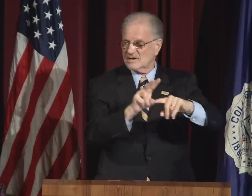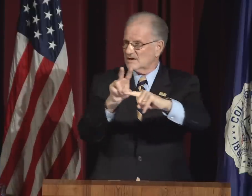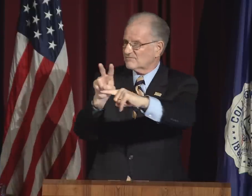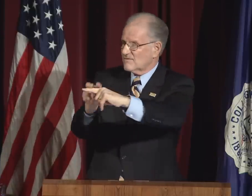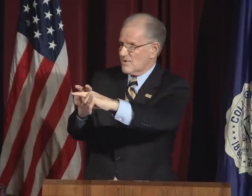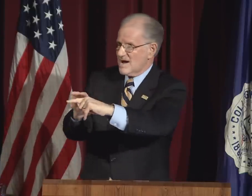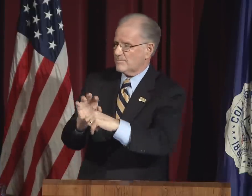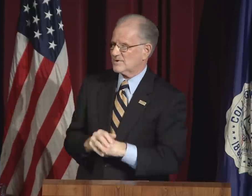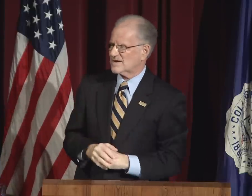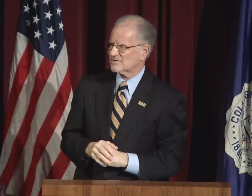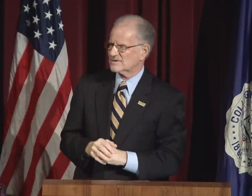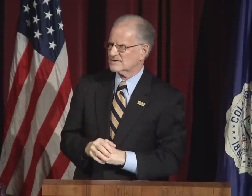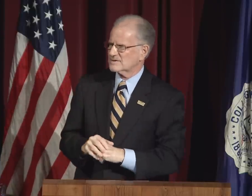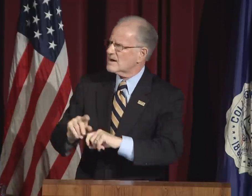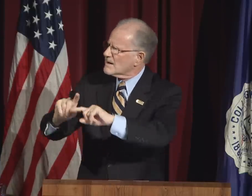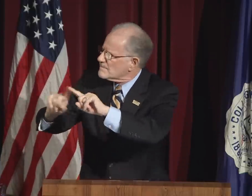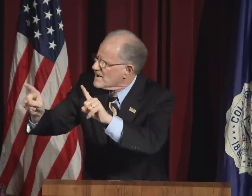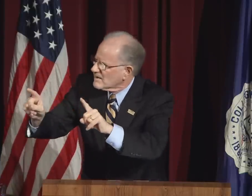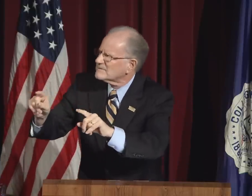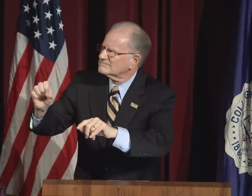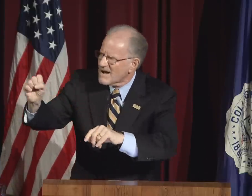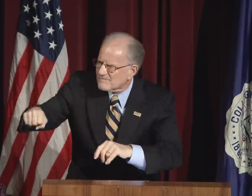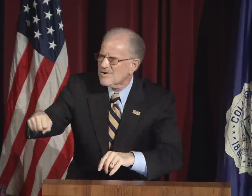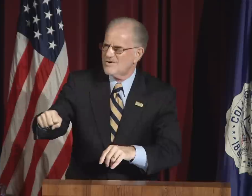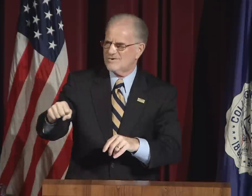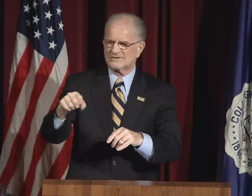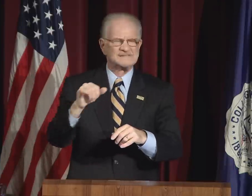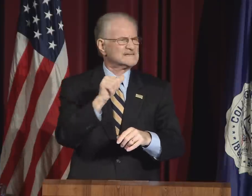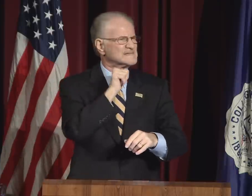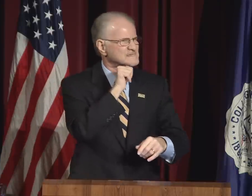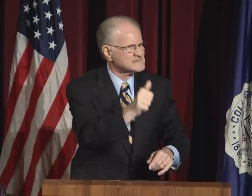are added to the national vocabulary.